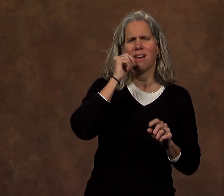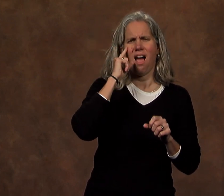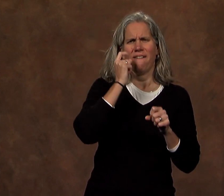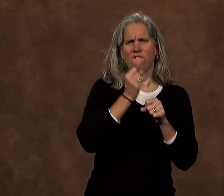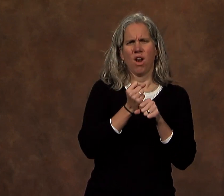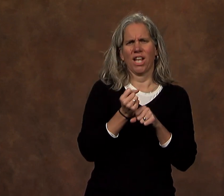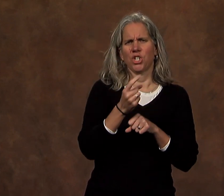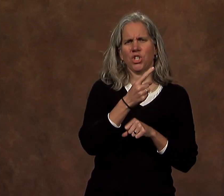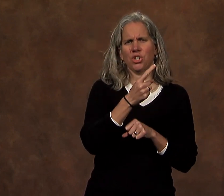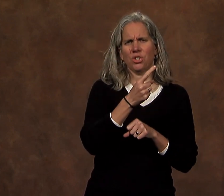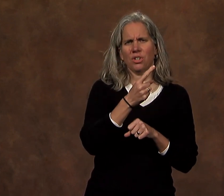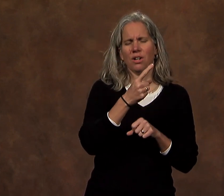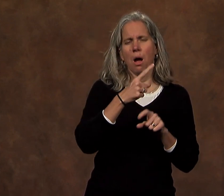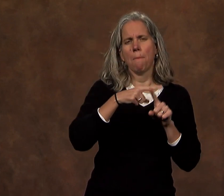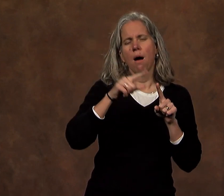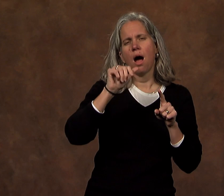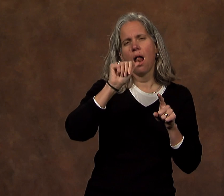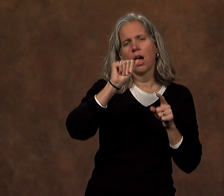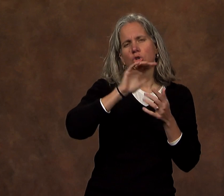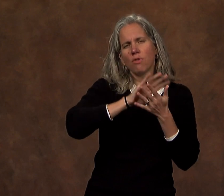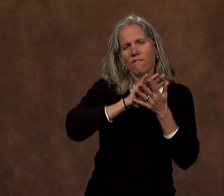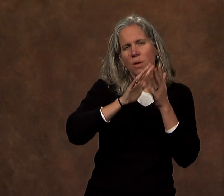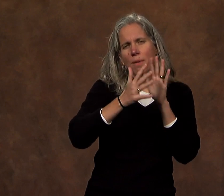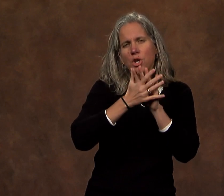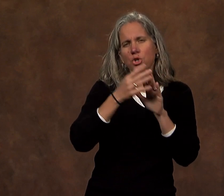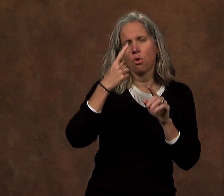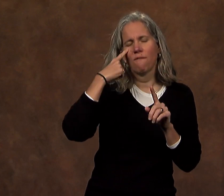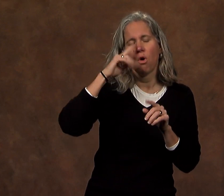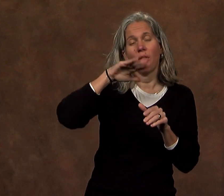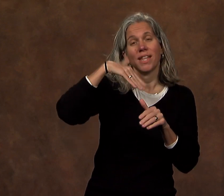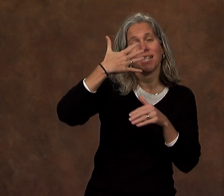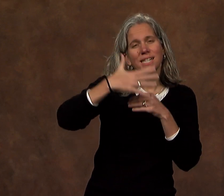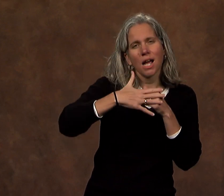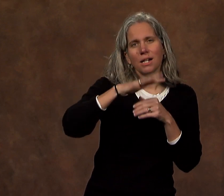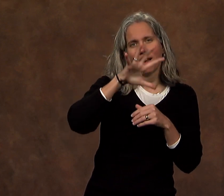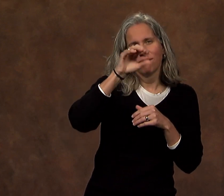And a transformation not for just next year, but a transformation